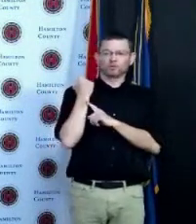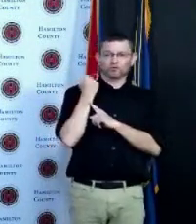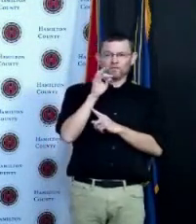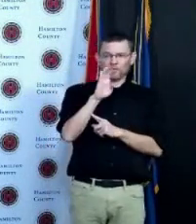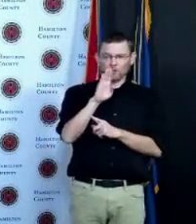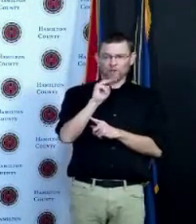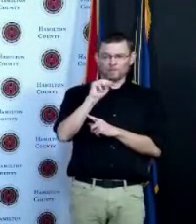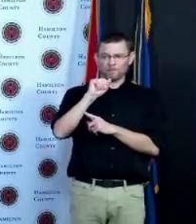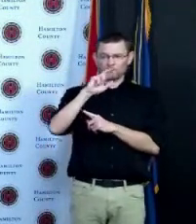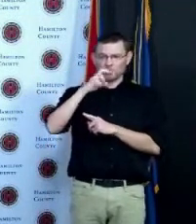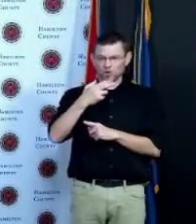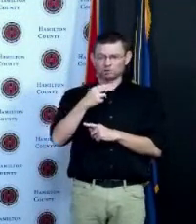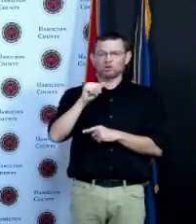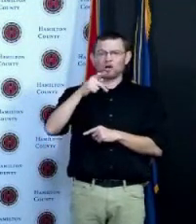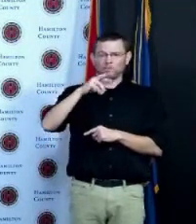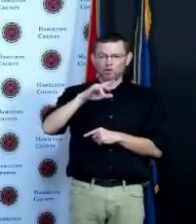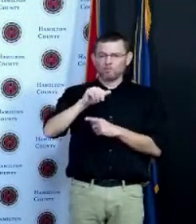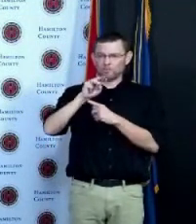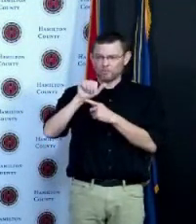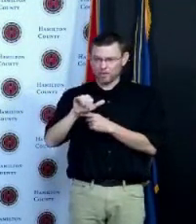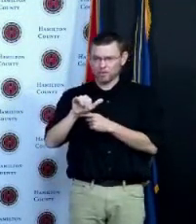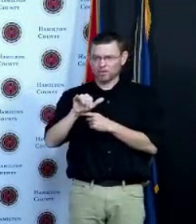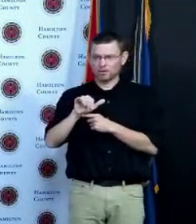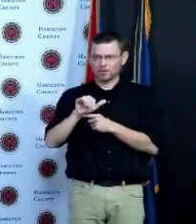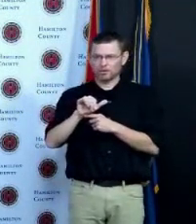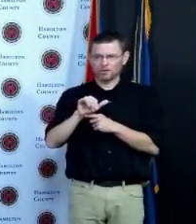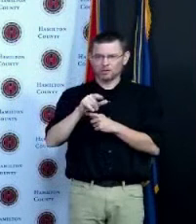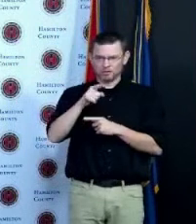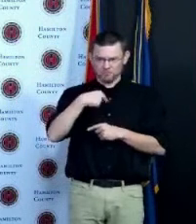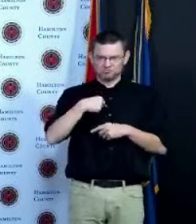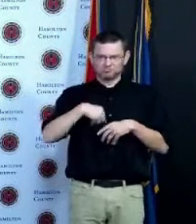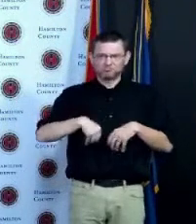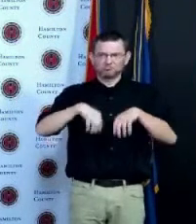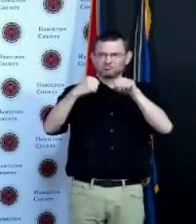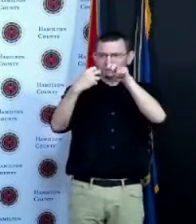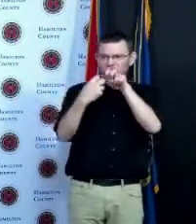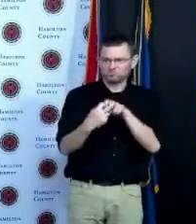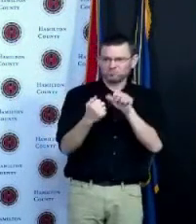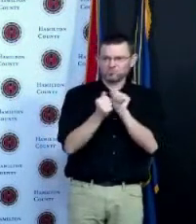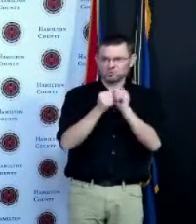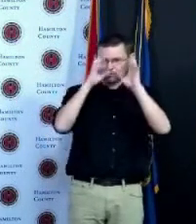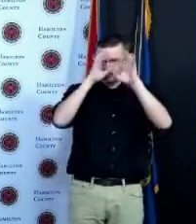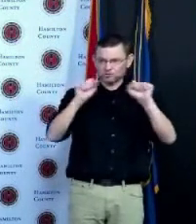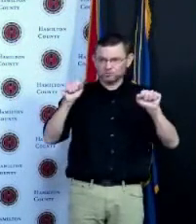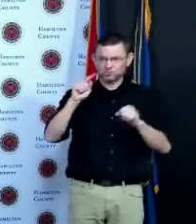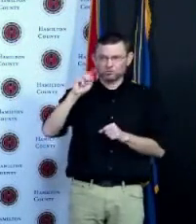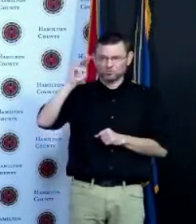CDC I had on others and at that point in February March April and May the President and others said